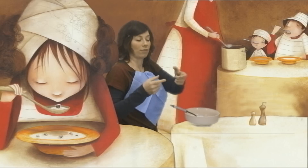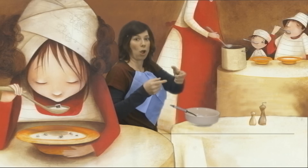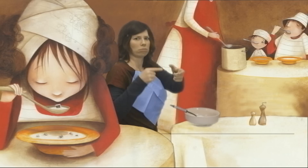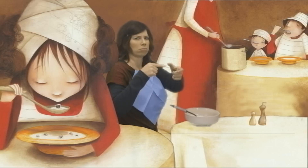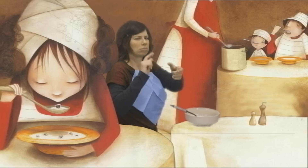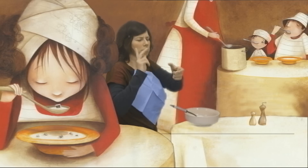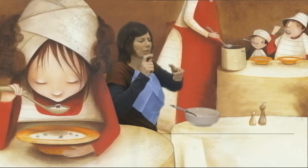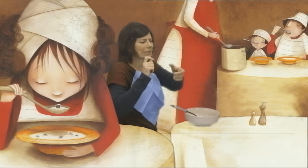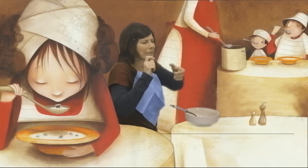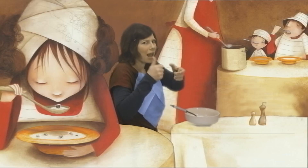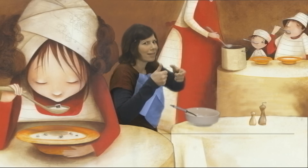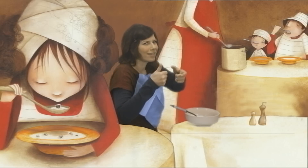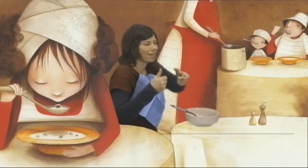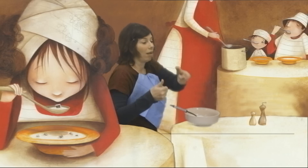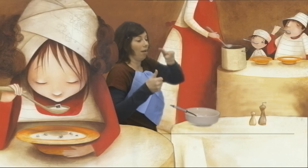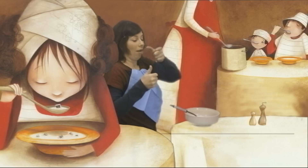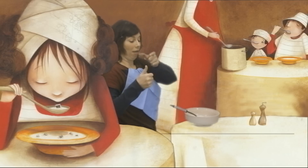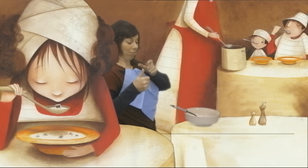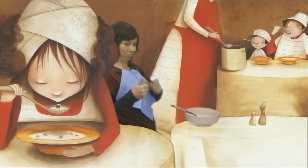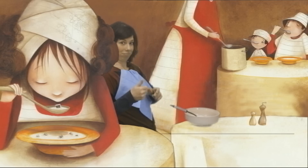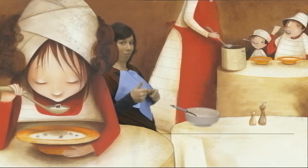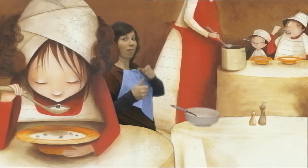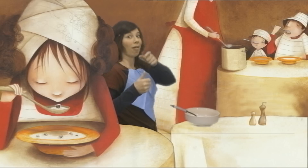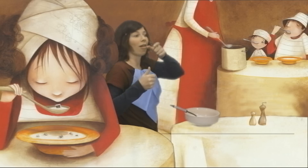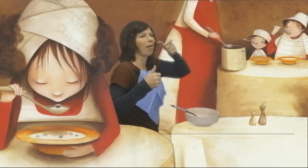They are not often said,